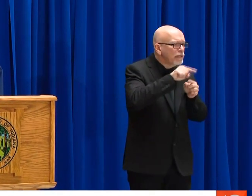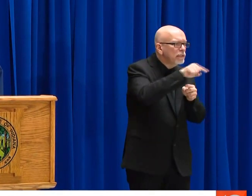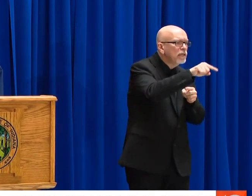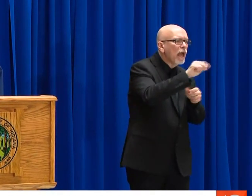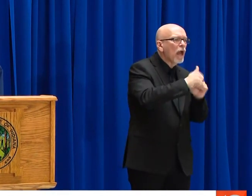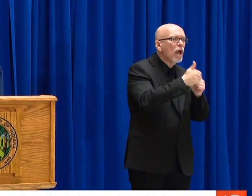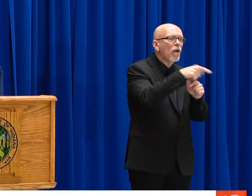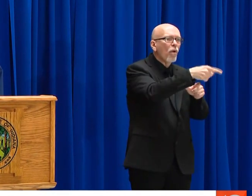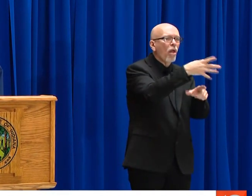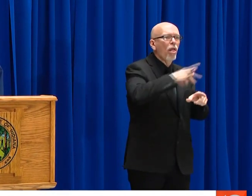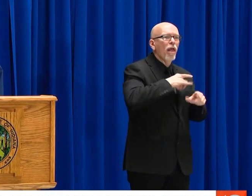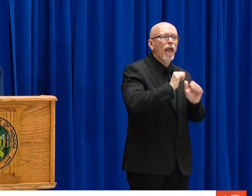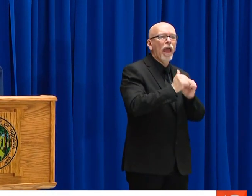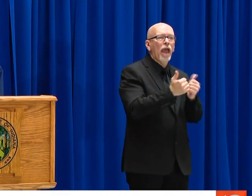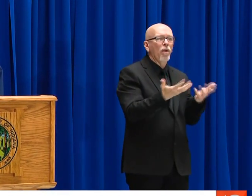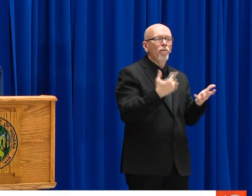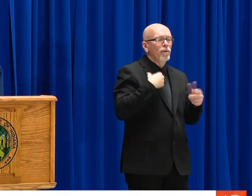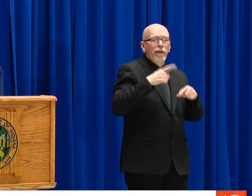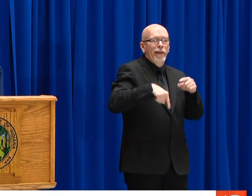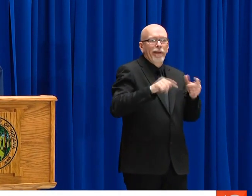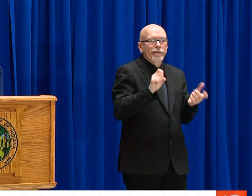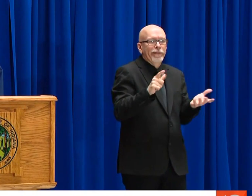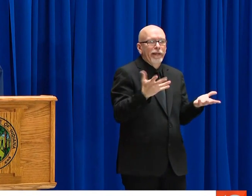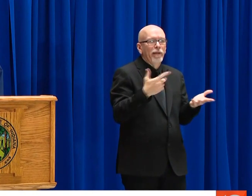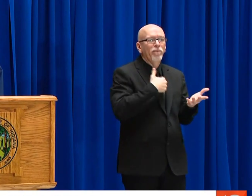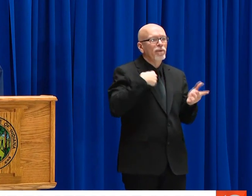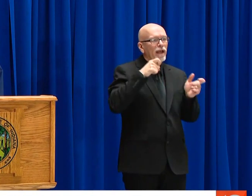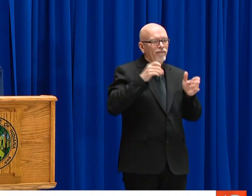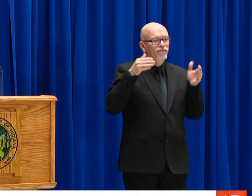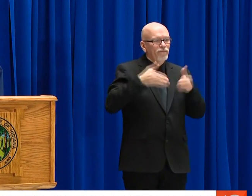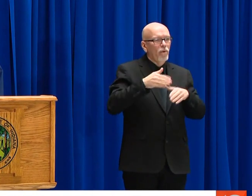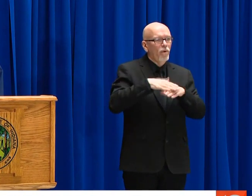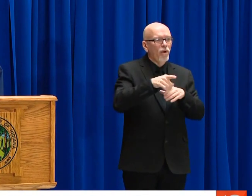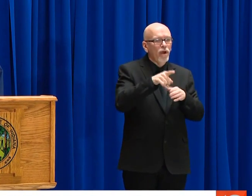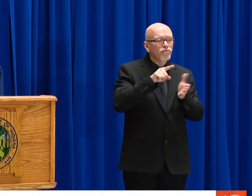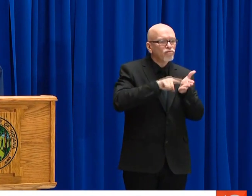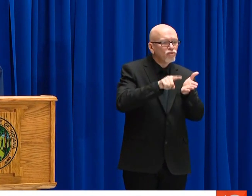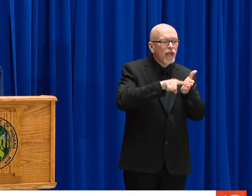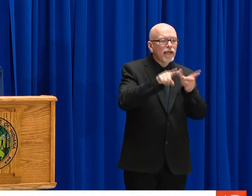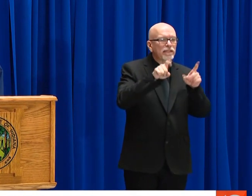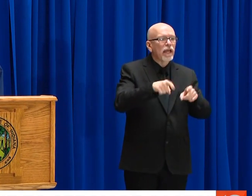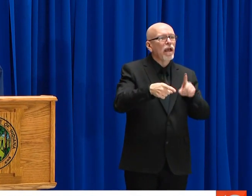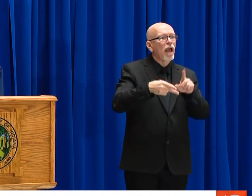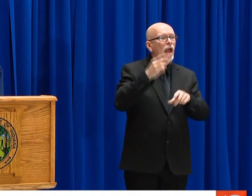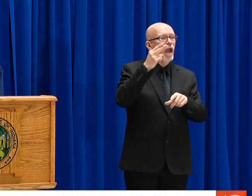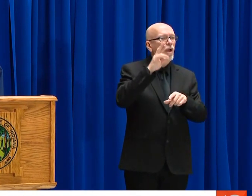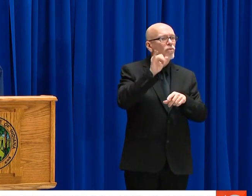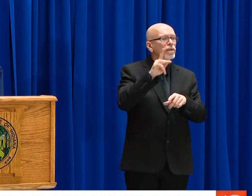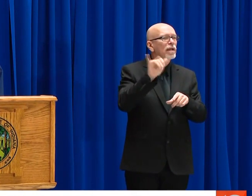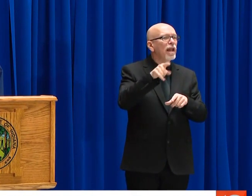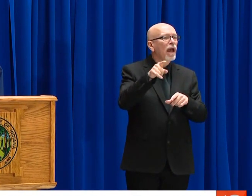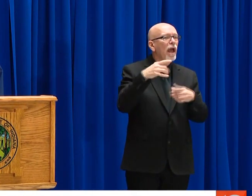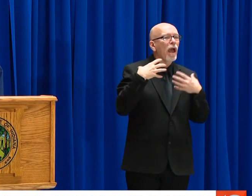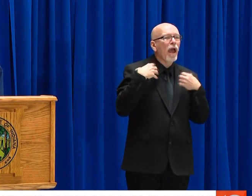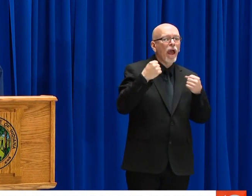AS A NUMBER OF COVID-19 CASES CONTINUE TO GROW, HEALTH OFFICIALS SIMPLY CANNOT TRACE THE STEPS OF EVERY SINGLE INDIVIDUAL.